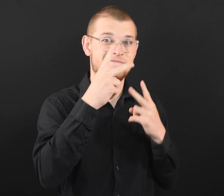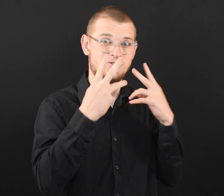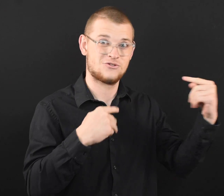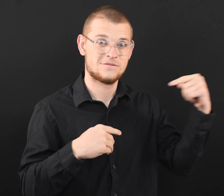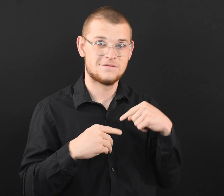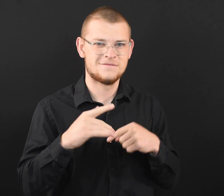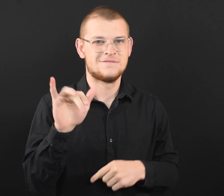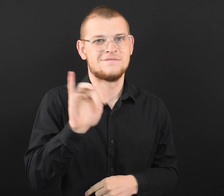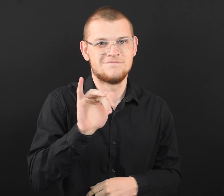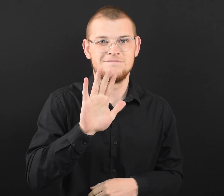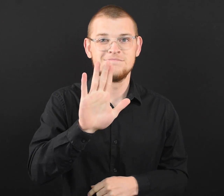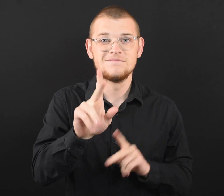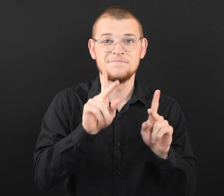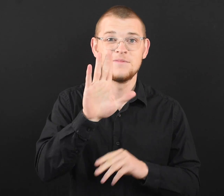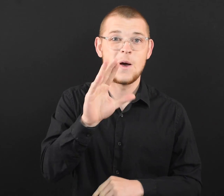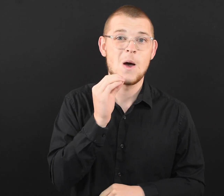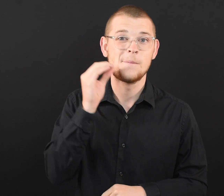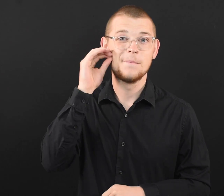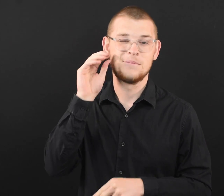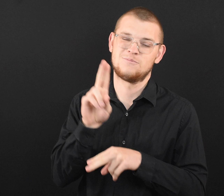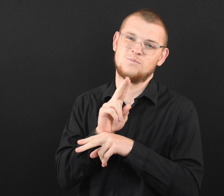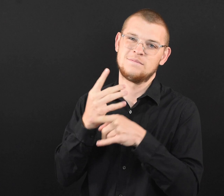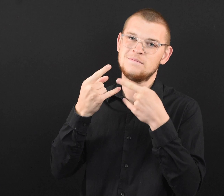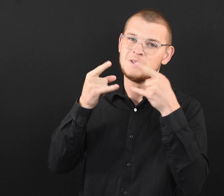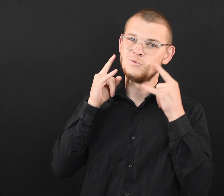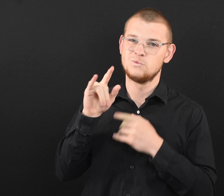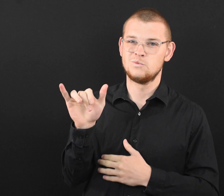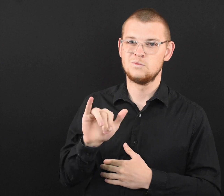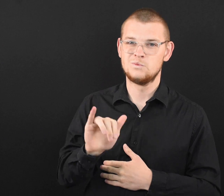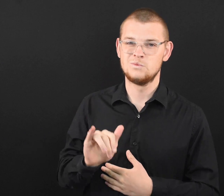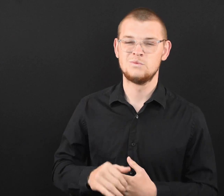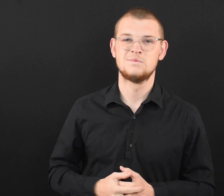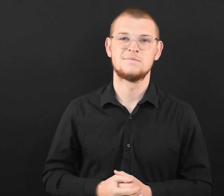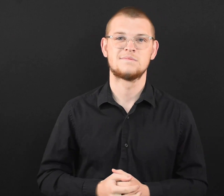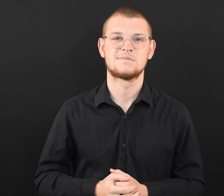while visitors are in your home. This includes the visitors as well as the